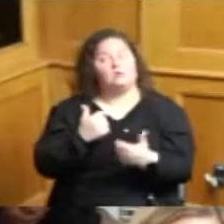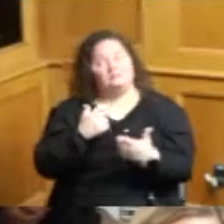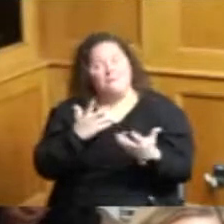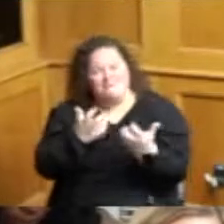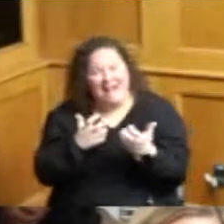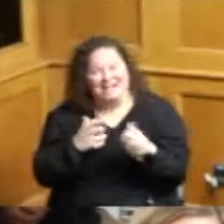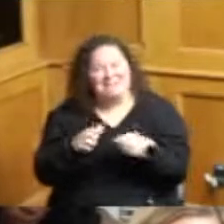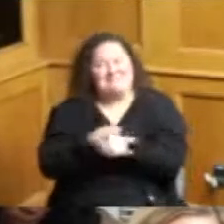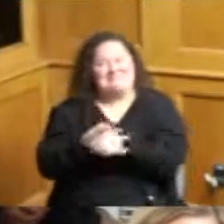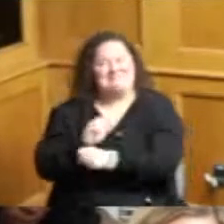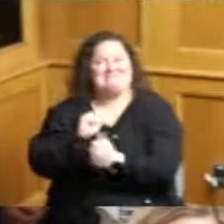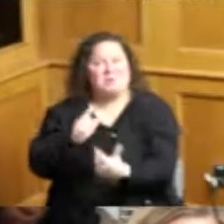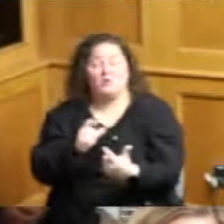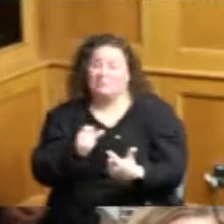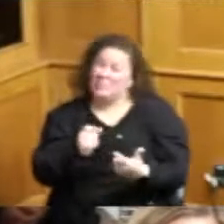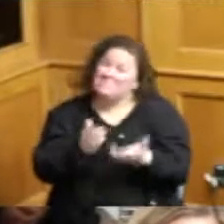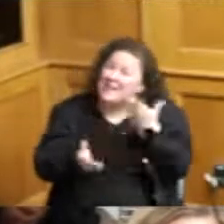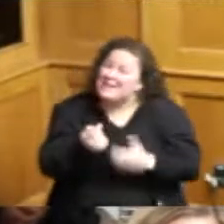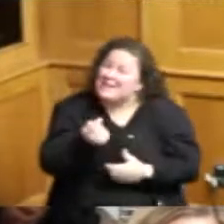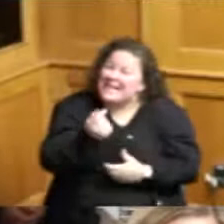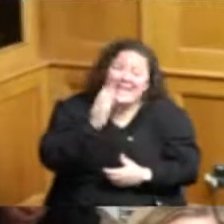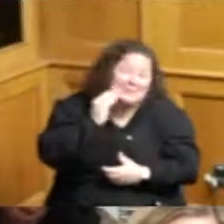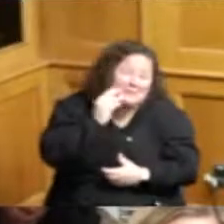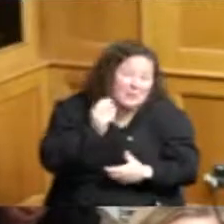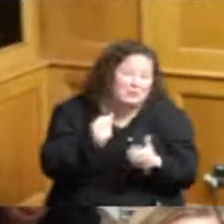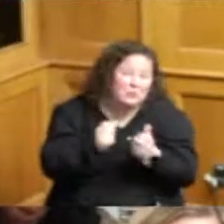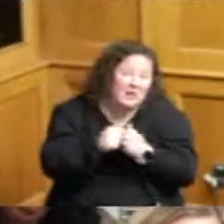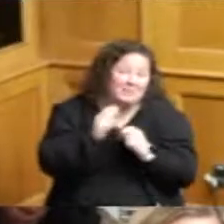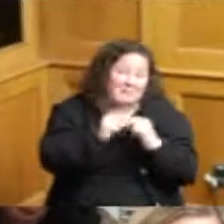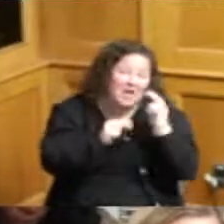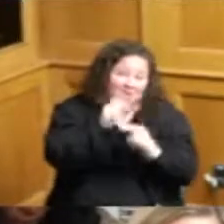they may need some experience on the billing side we have plans examiners who have to be architects